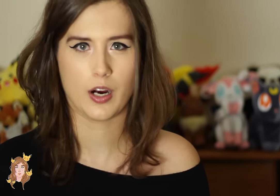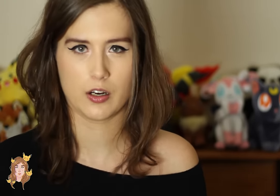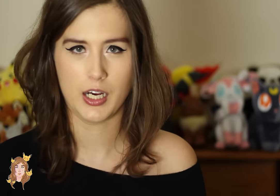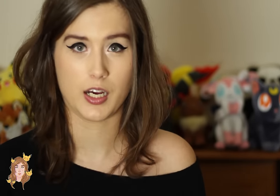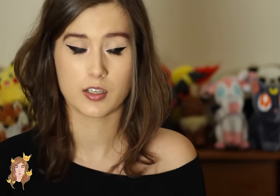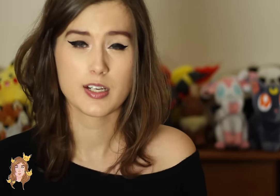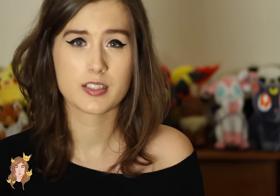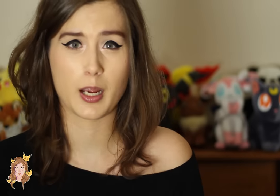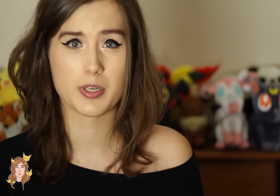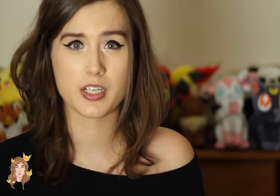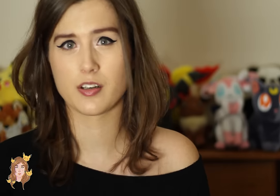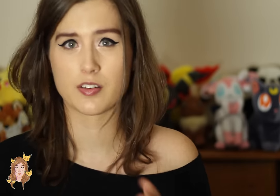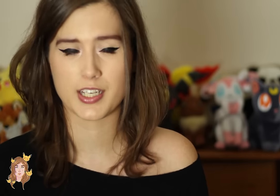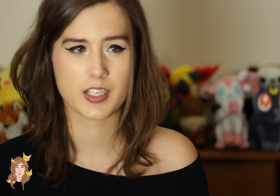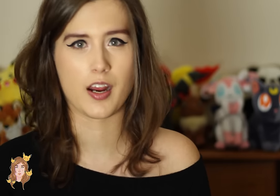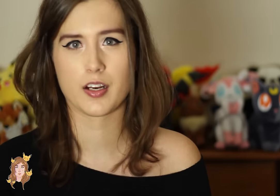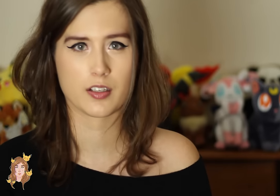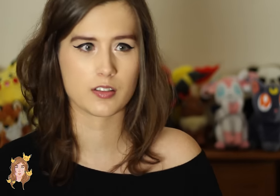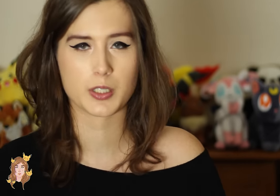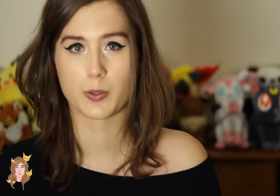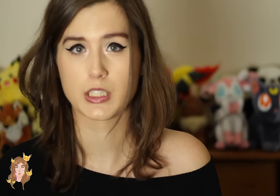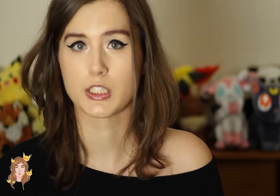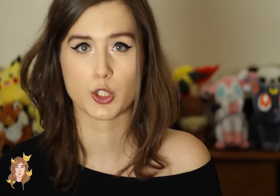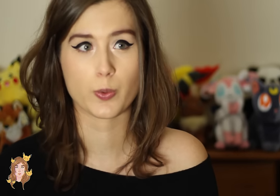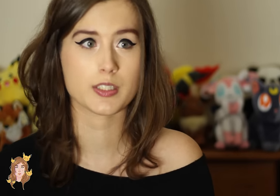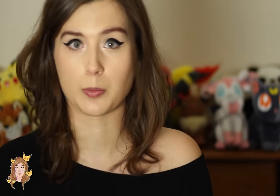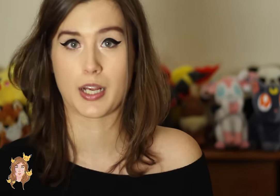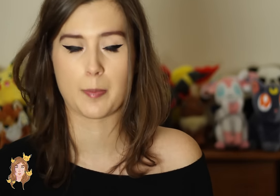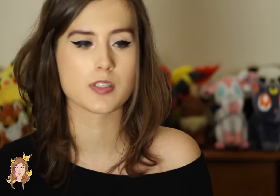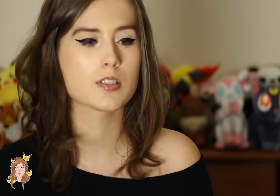while, uh, Sam and Dean are investigating and doing what they do when something happens.